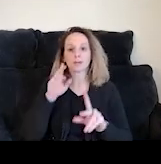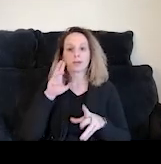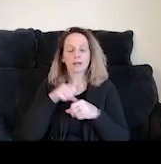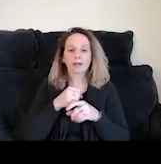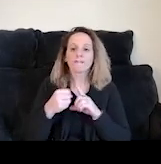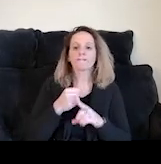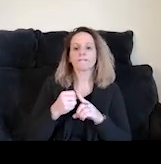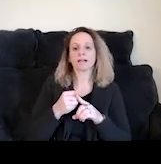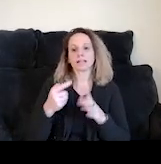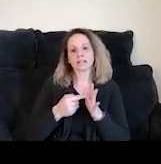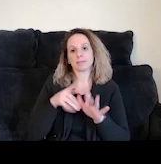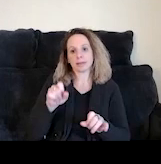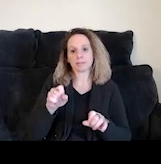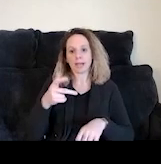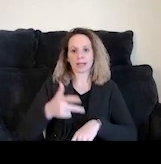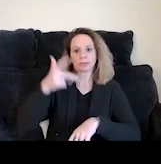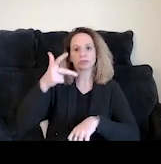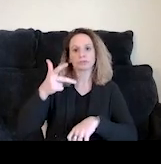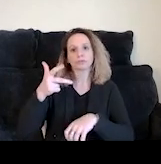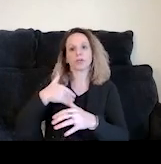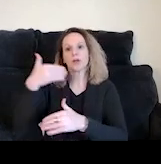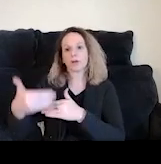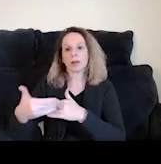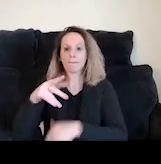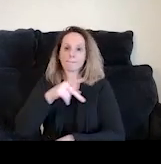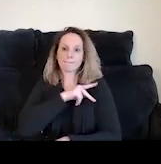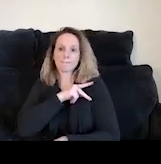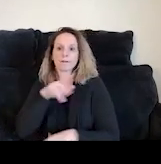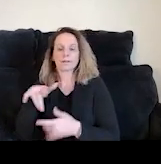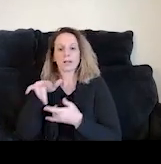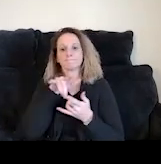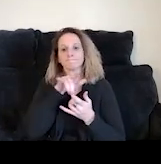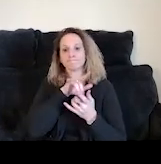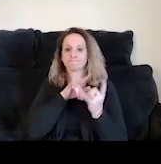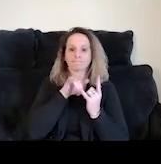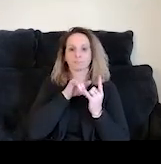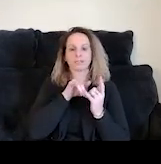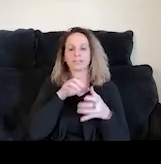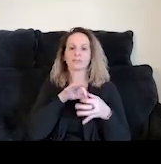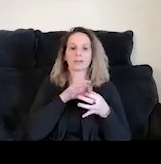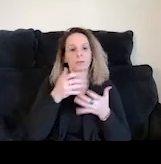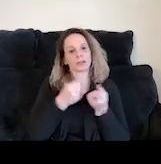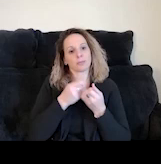and sometimes that can triple over to their personal and romantic relationships and we really wanna support them in that.